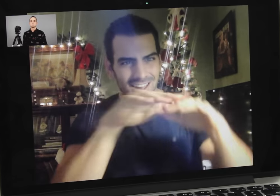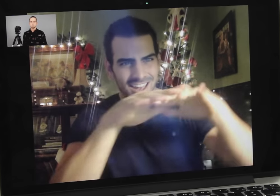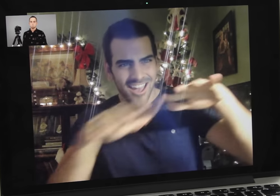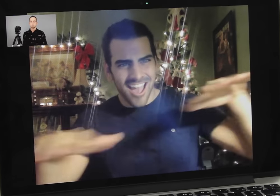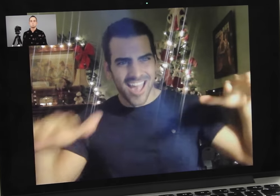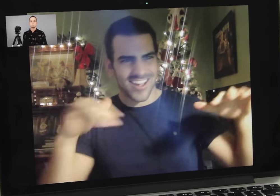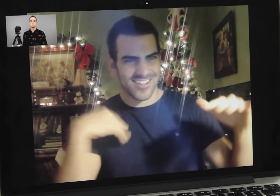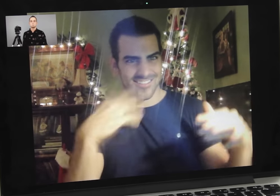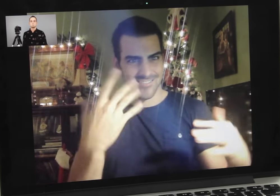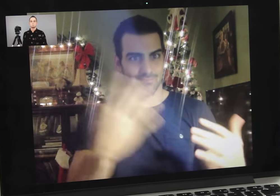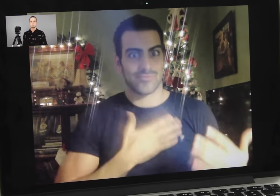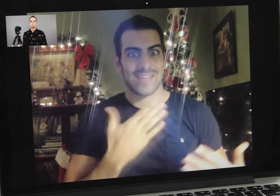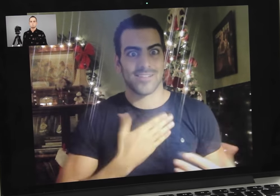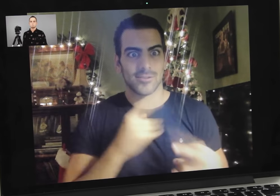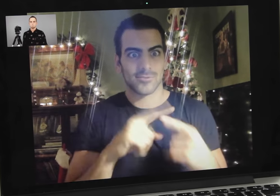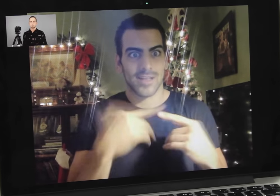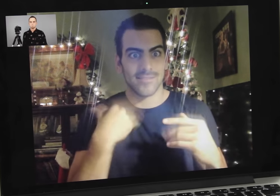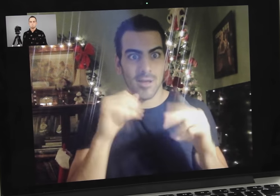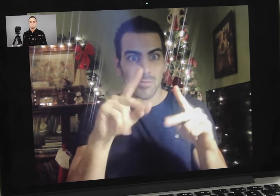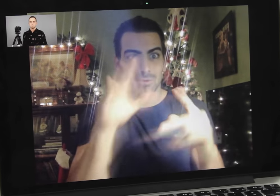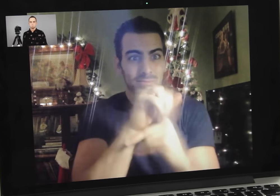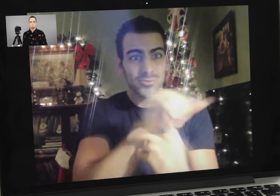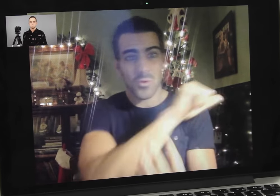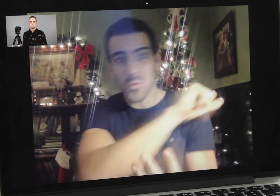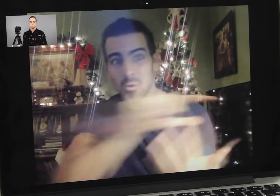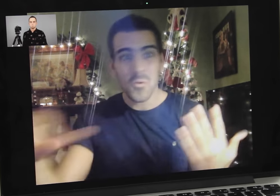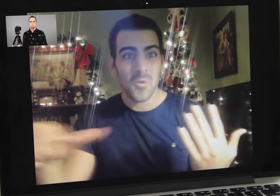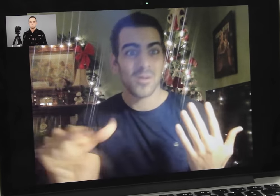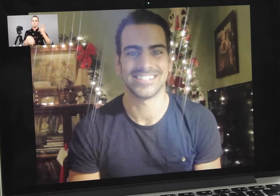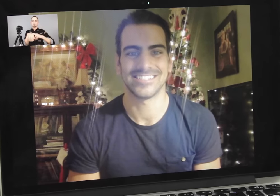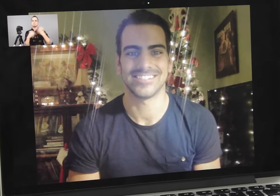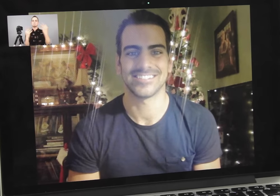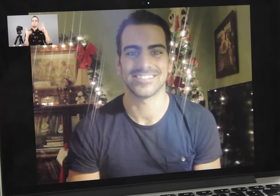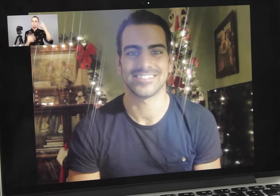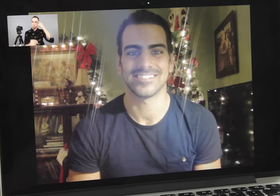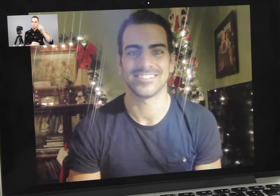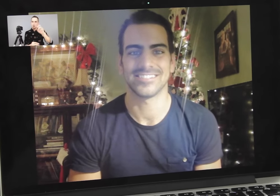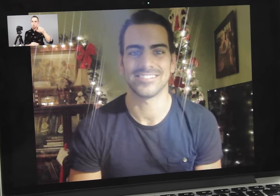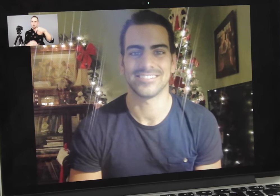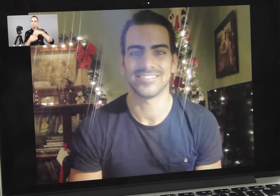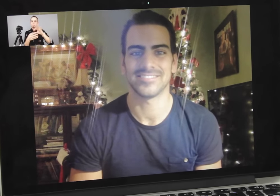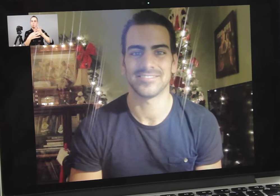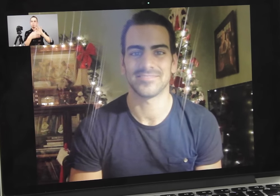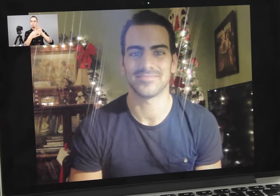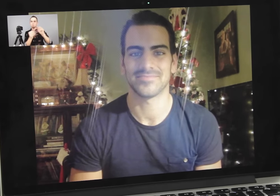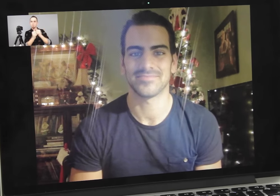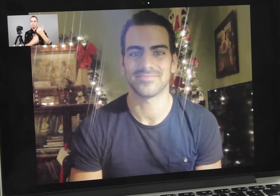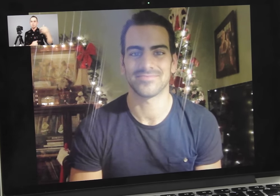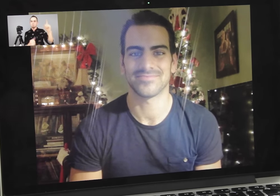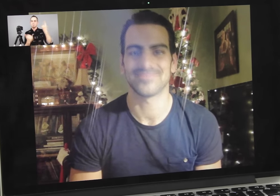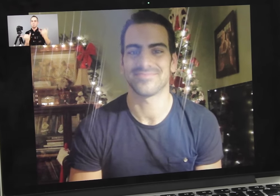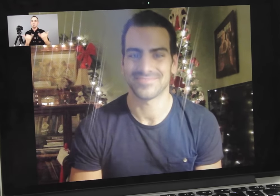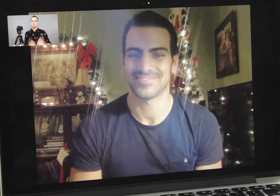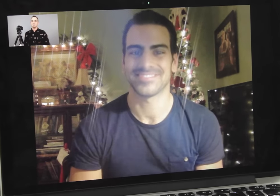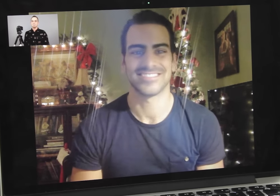My appeal is so wide, and I’m grateful for the opportunity to capture all that. Alex: Of course - people are asking — are you in a relationship with anyone now?